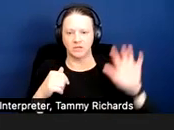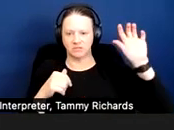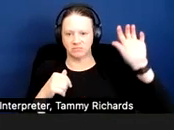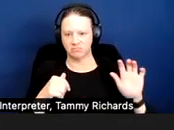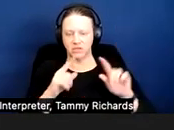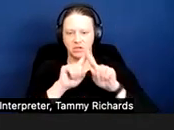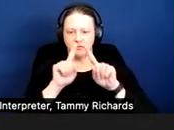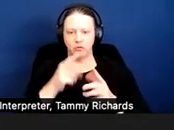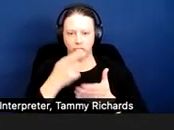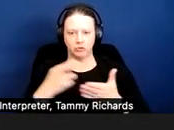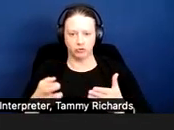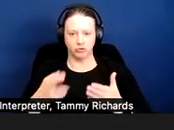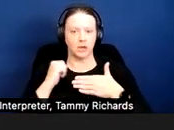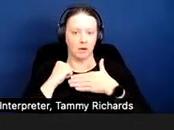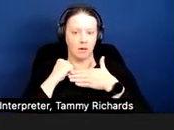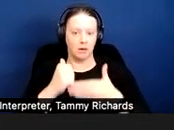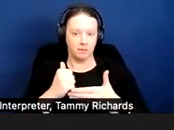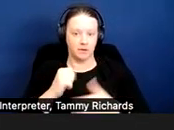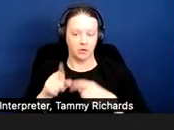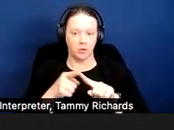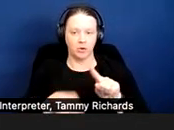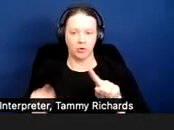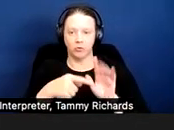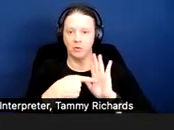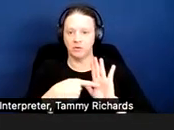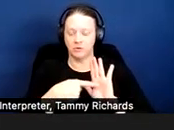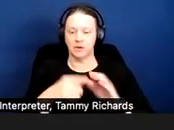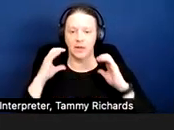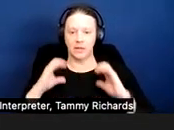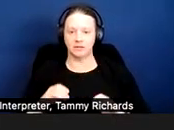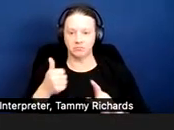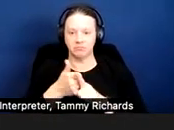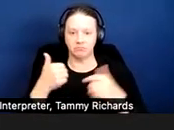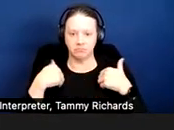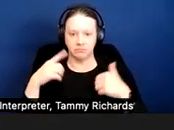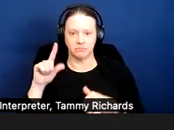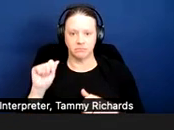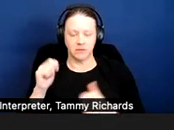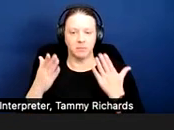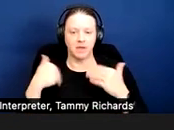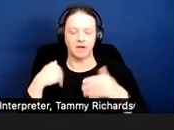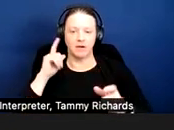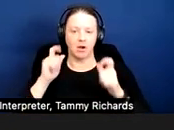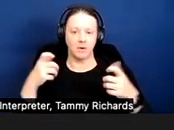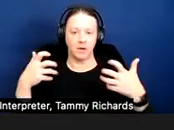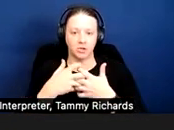really helpful when you're representing clients with disabilities who may have accommodation or modification needs.